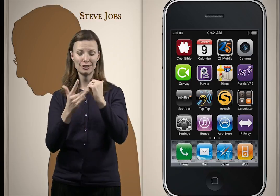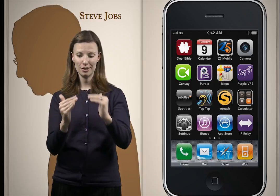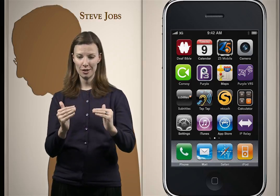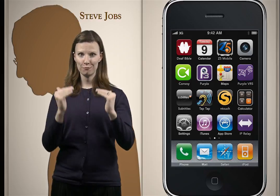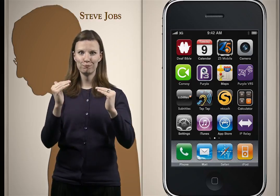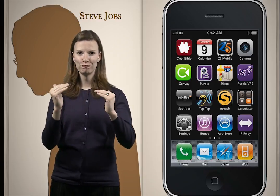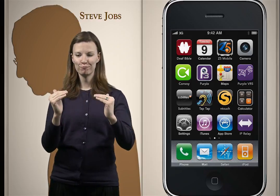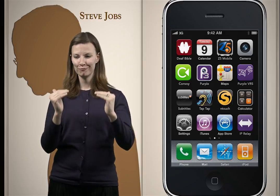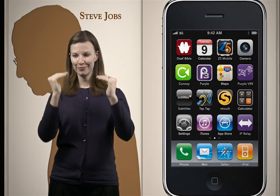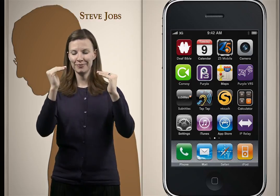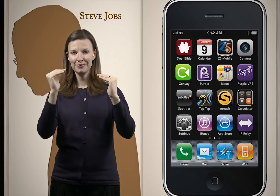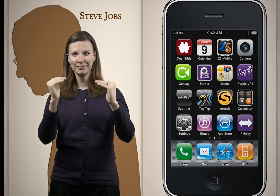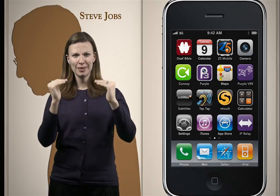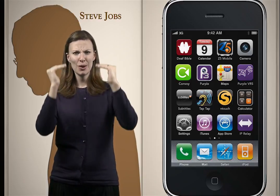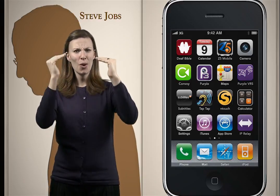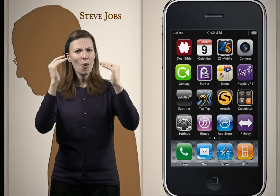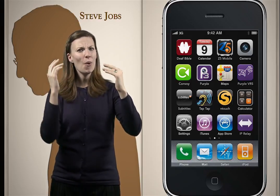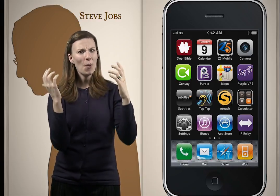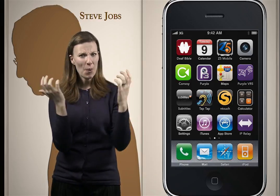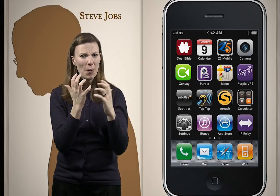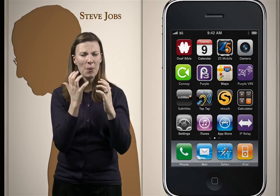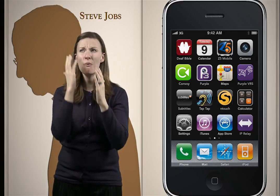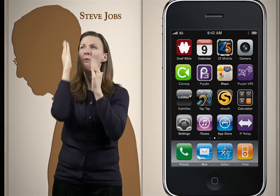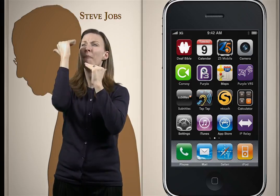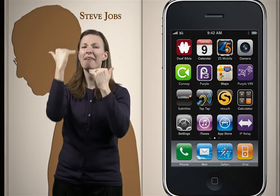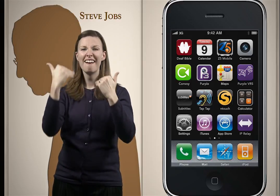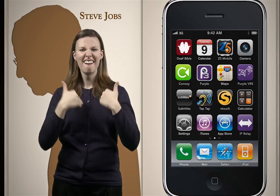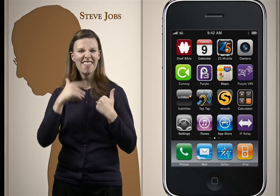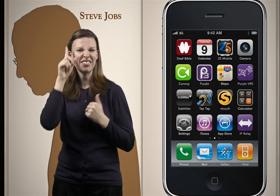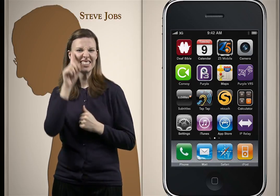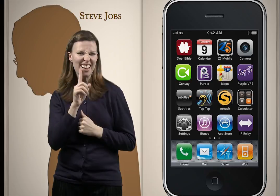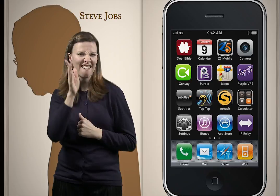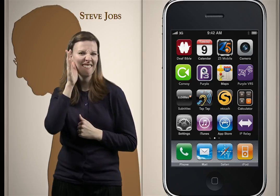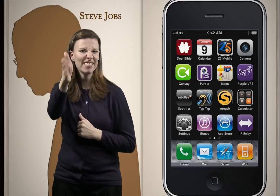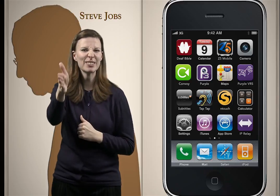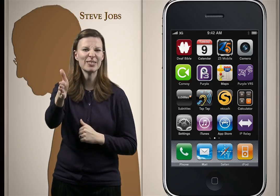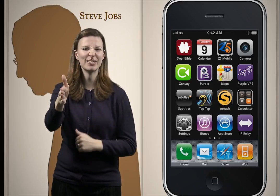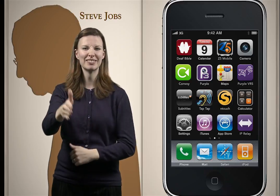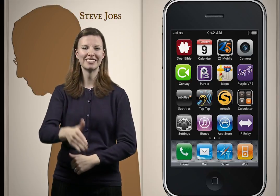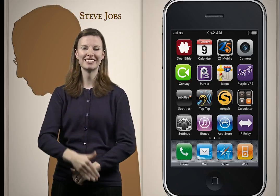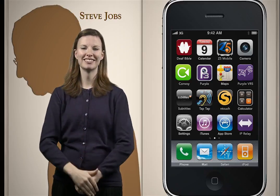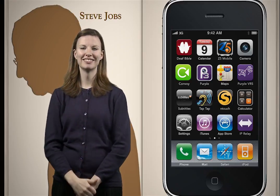These technological advancements give us great hope for the Deaf of tomorrow.